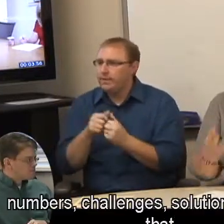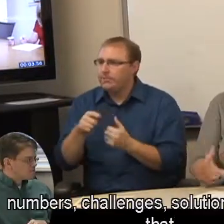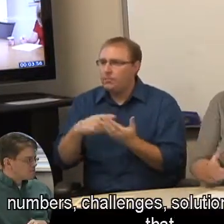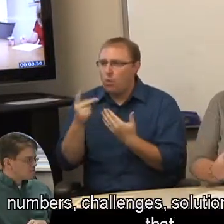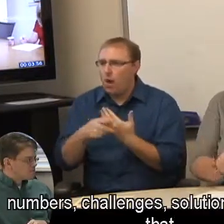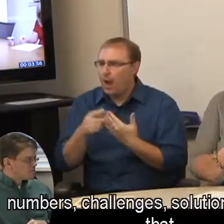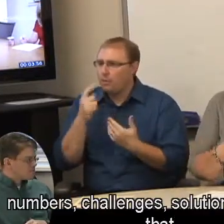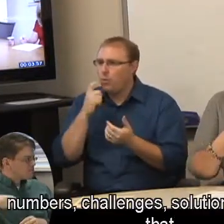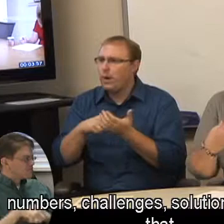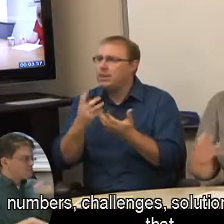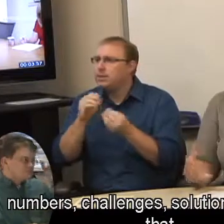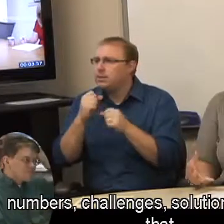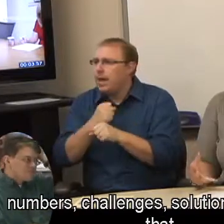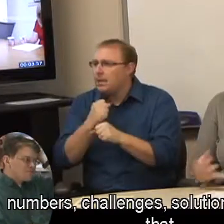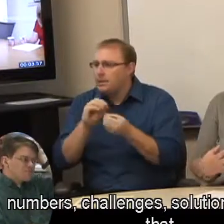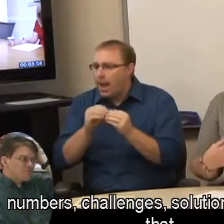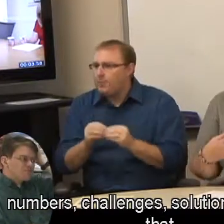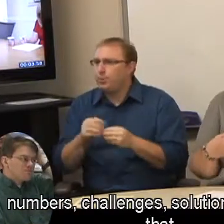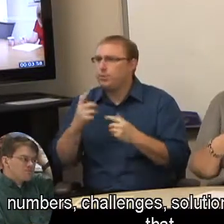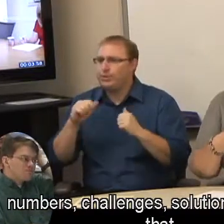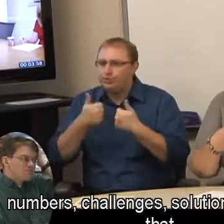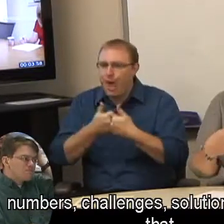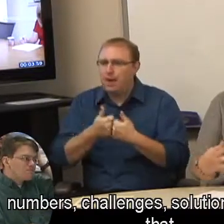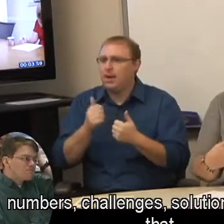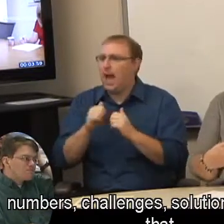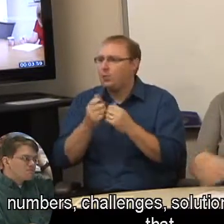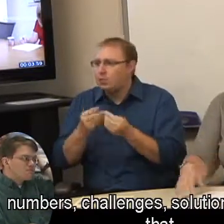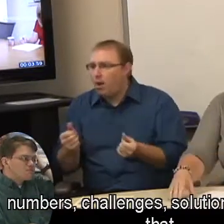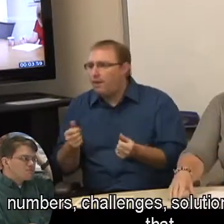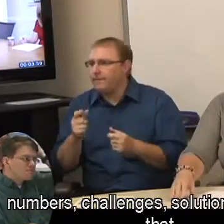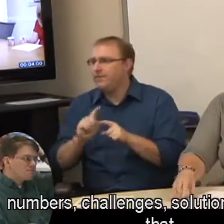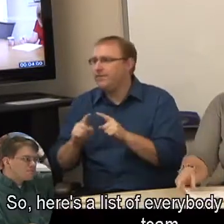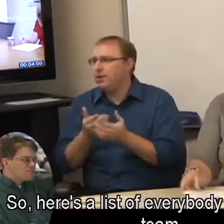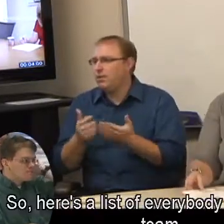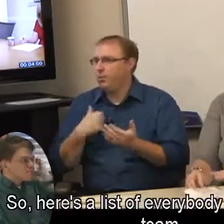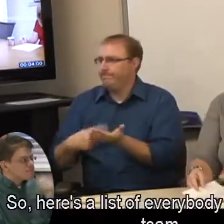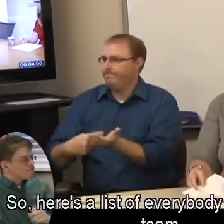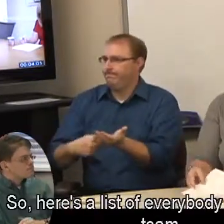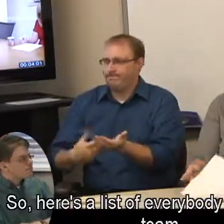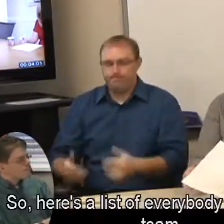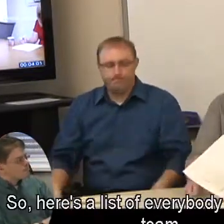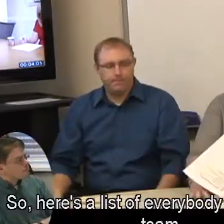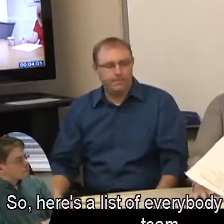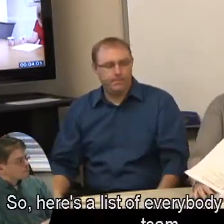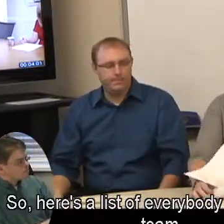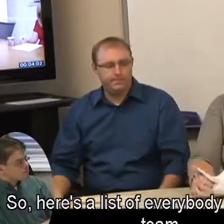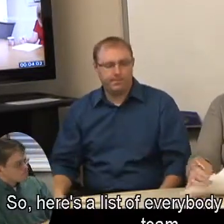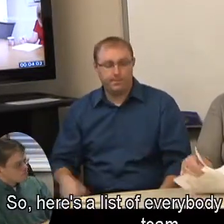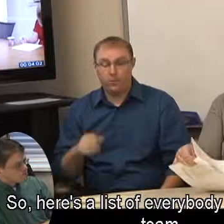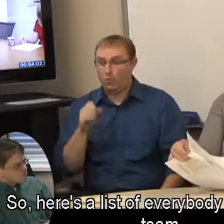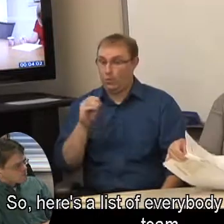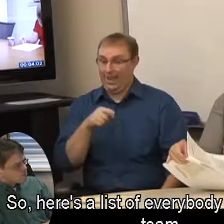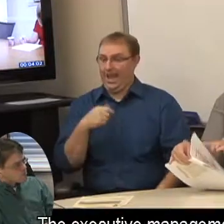numbers, challenges, solutions, things like that. So, here's a list of everybody that's on that team.